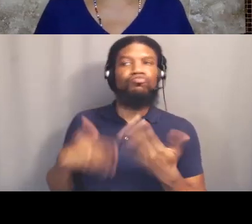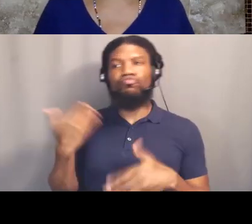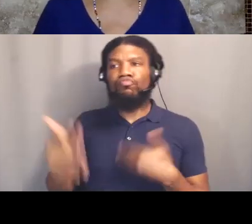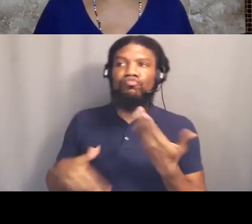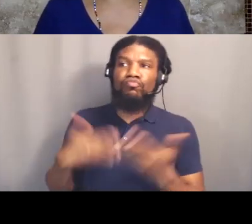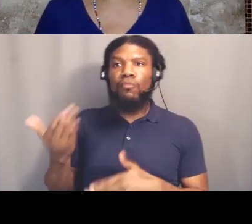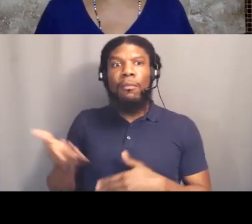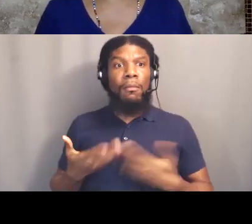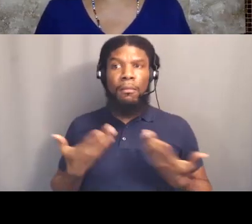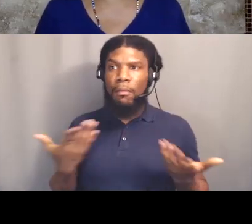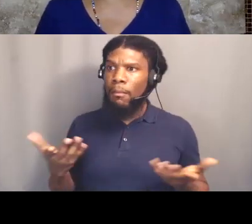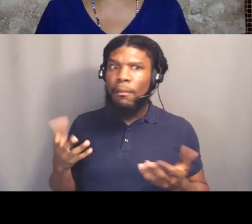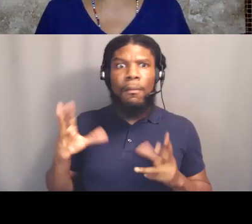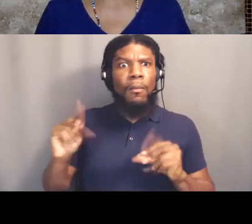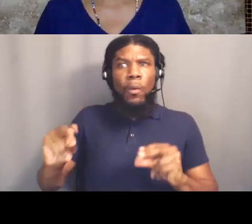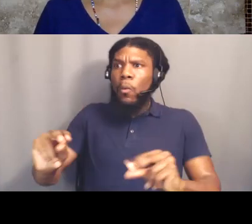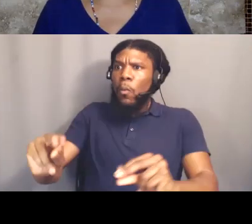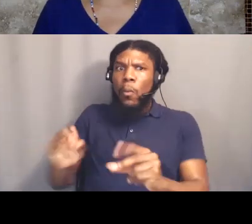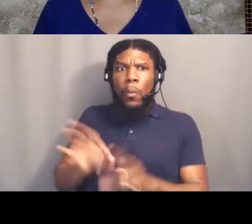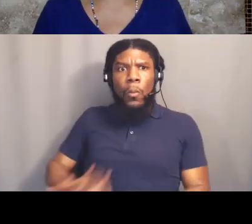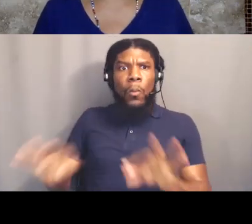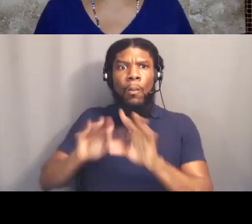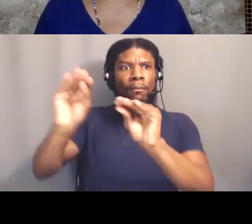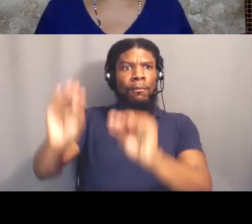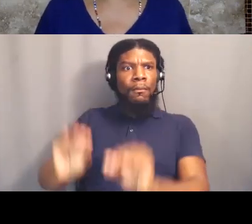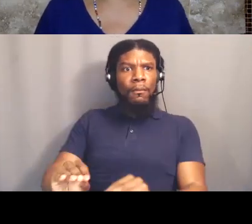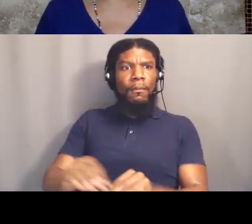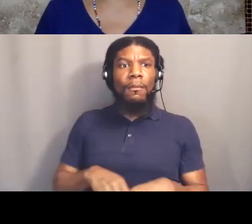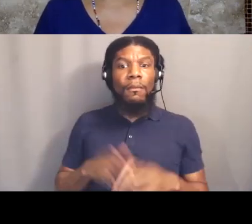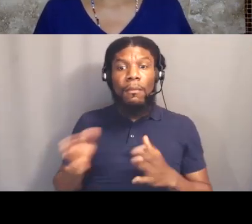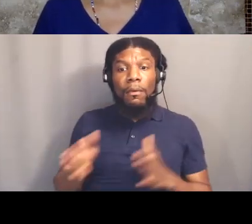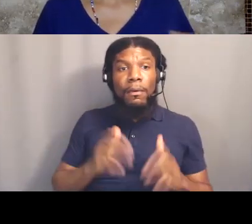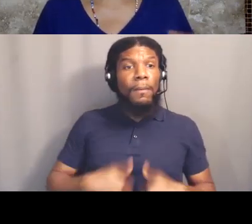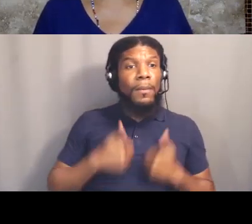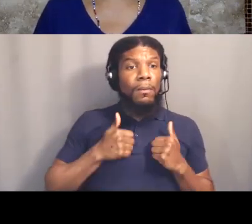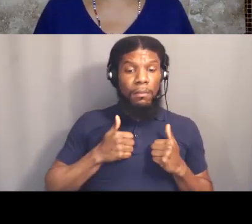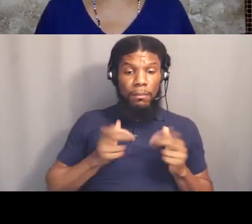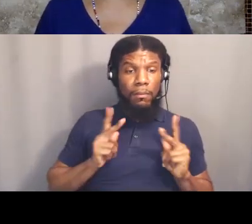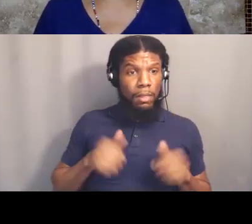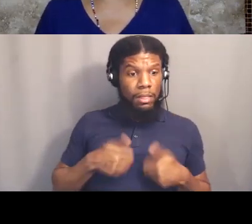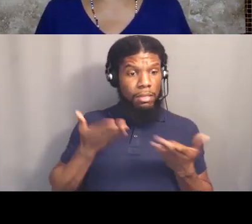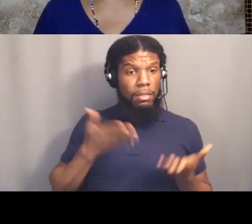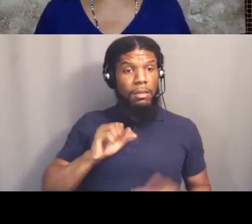to the residents of Skid Row, that Officer Martinez who murdered Brother Africa